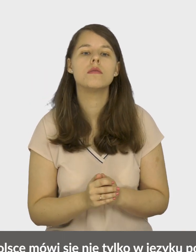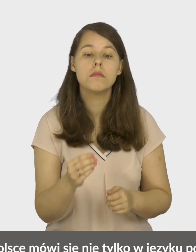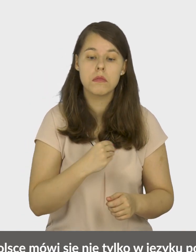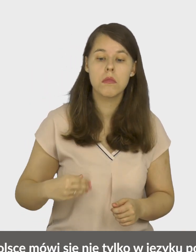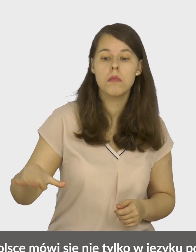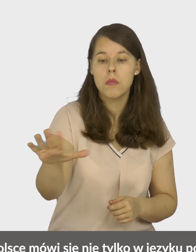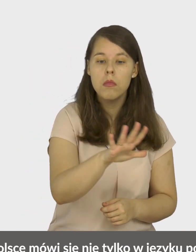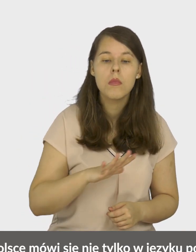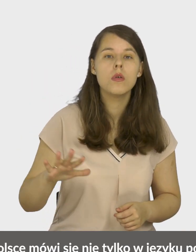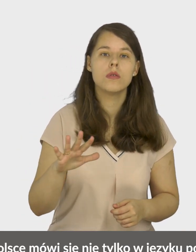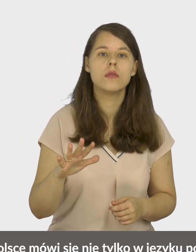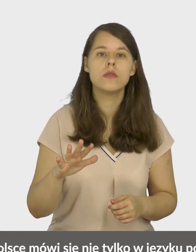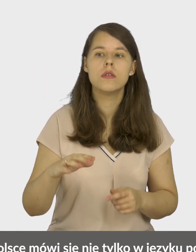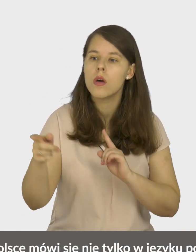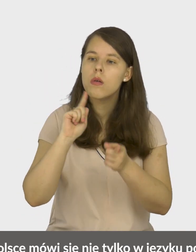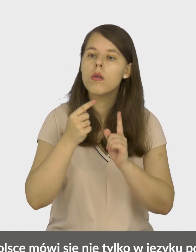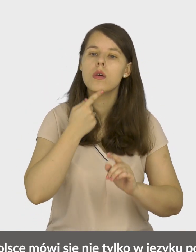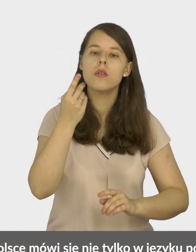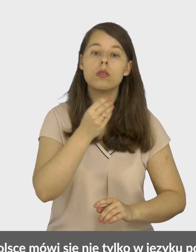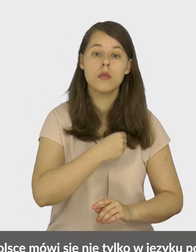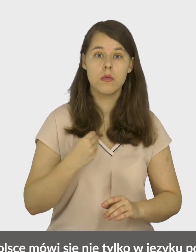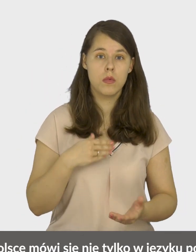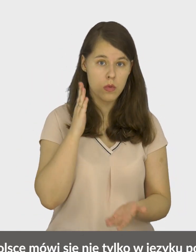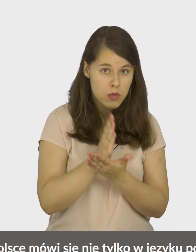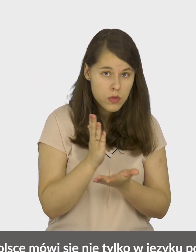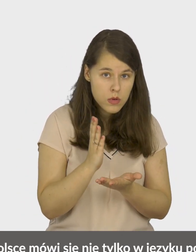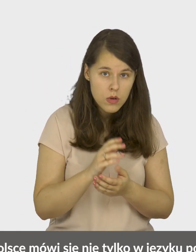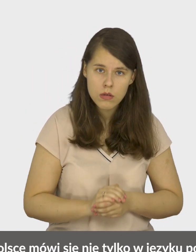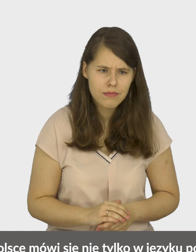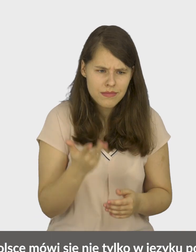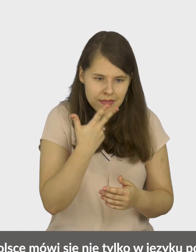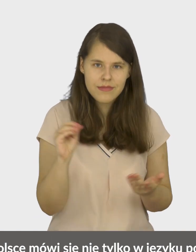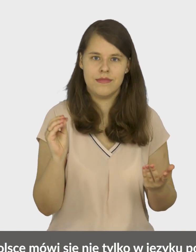That there is more than just Polish spoken in Poland,